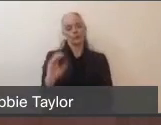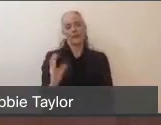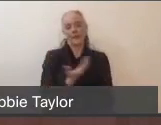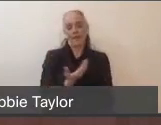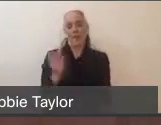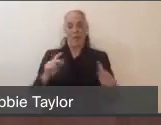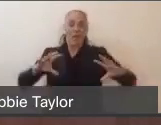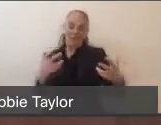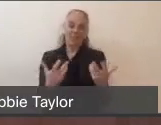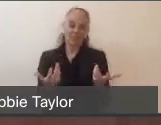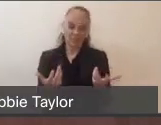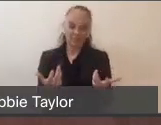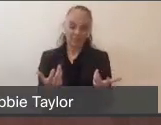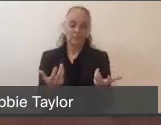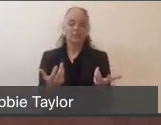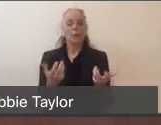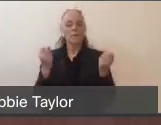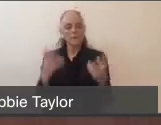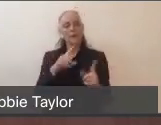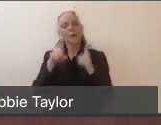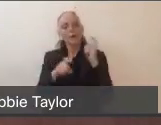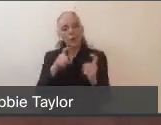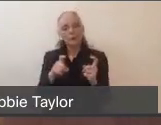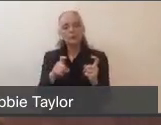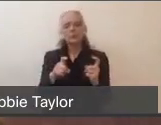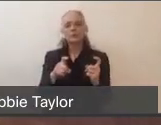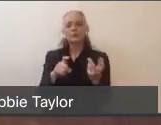So a lot of the questions we've received are, you know, Why so few tests at this point?